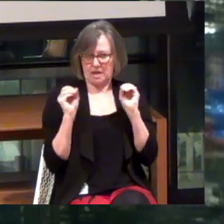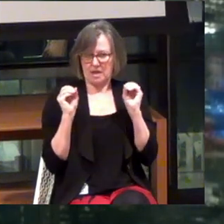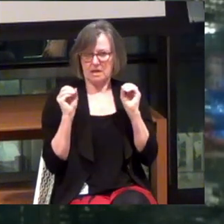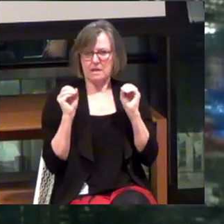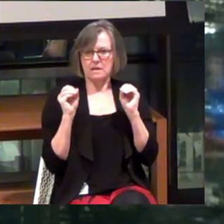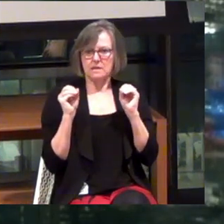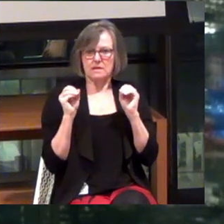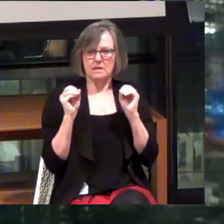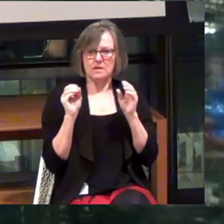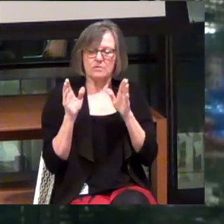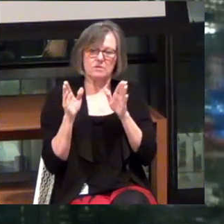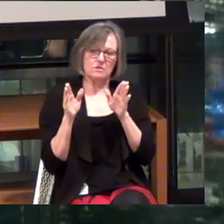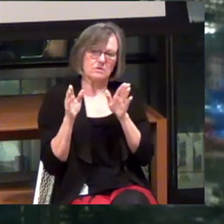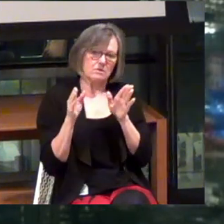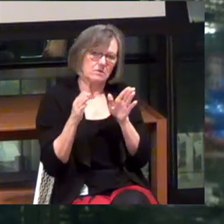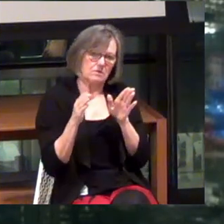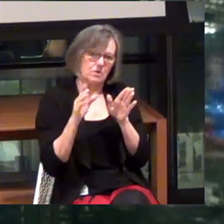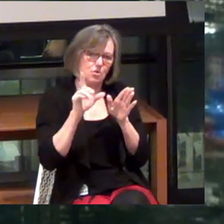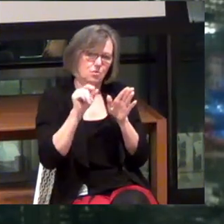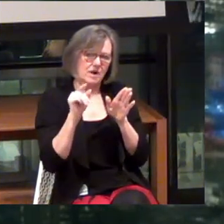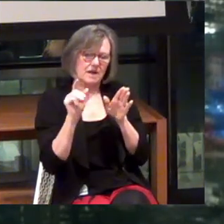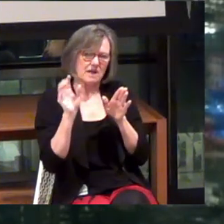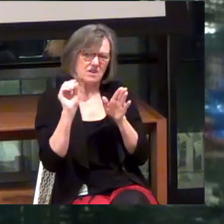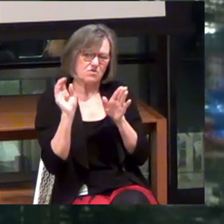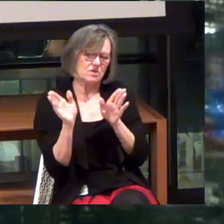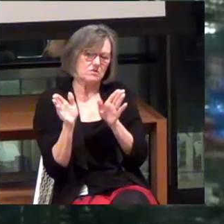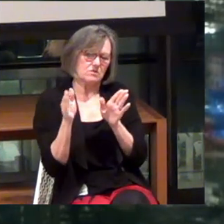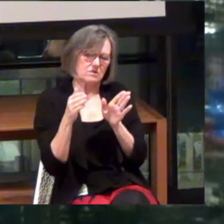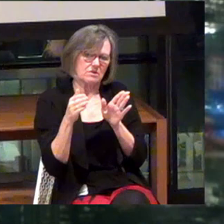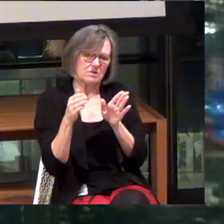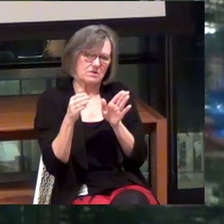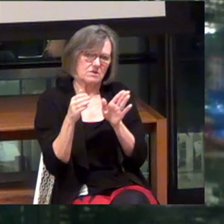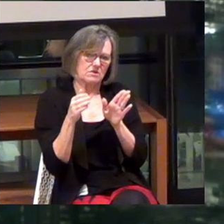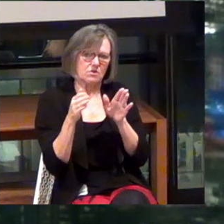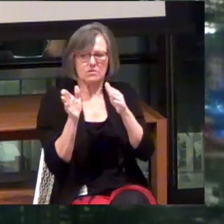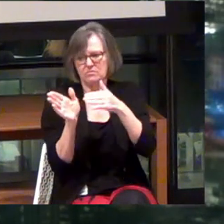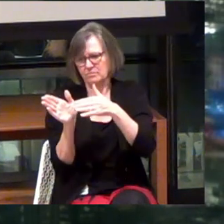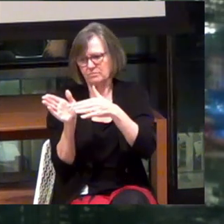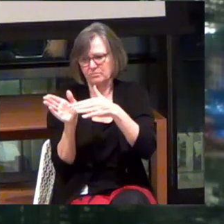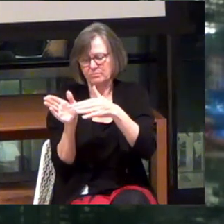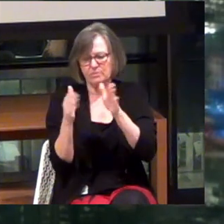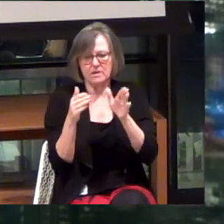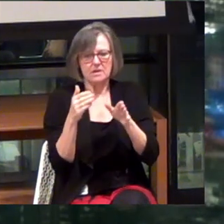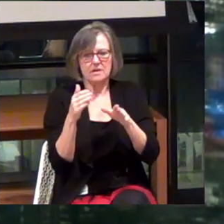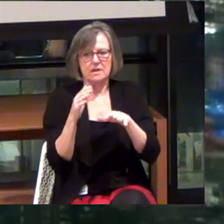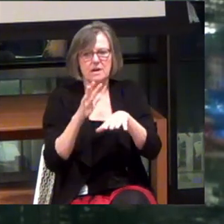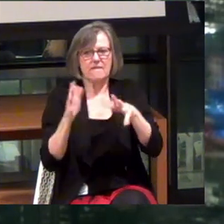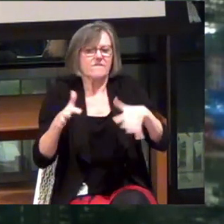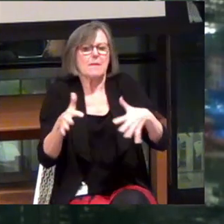You spin slightly to the left, about 20 degrees, left or right of center, you get a tiny vibration.